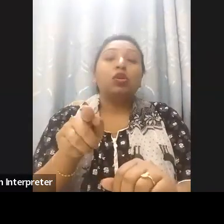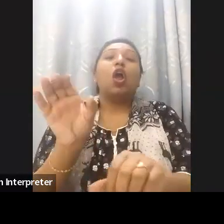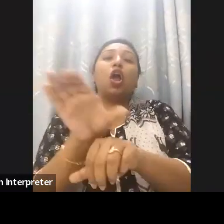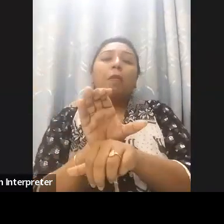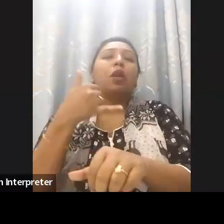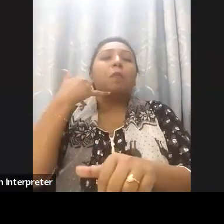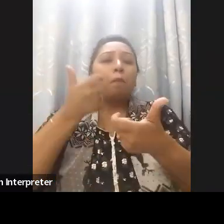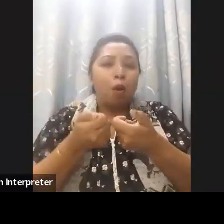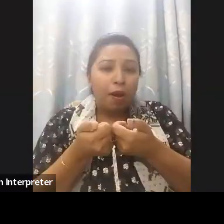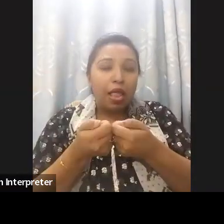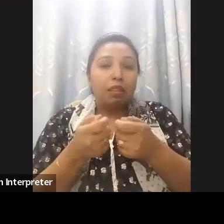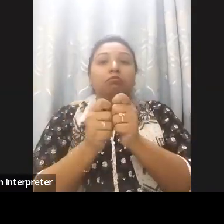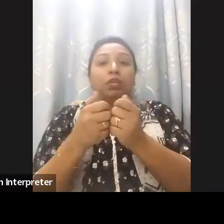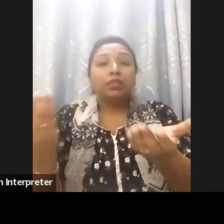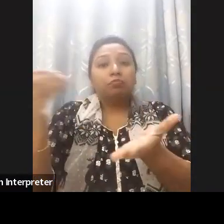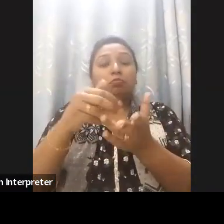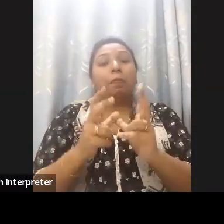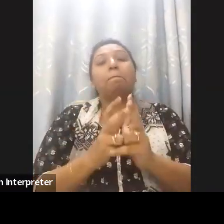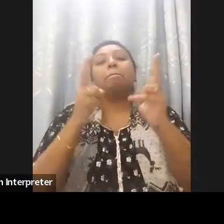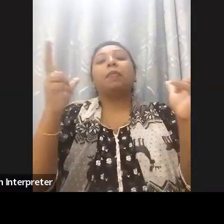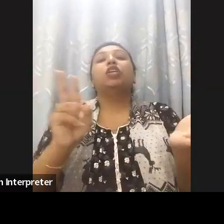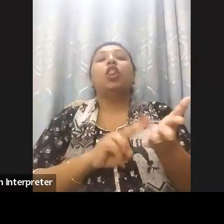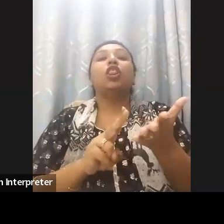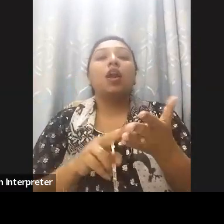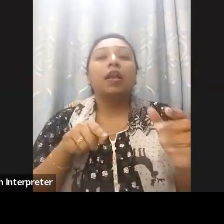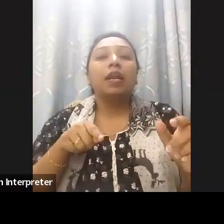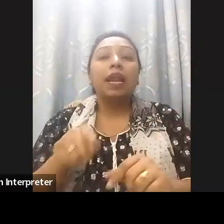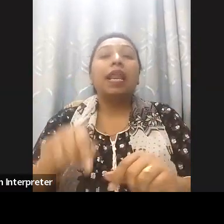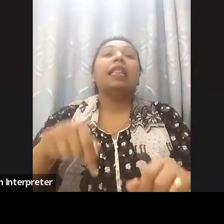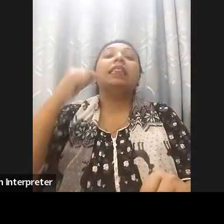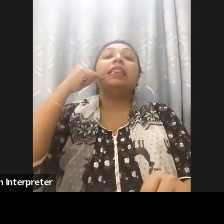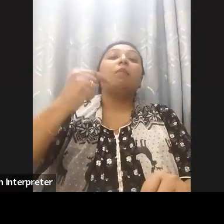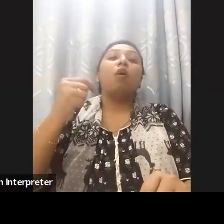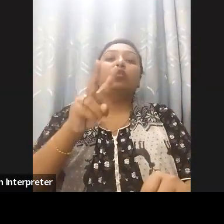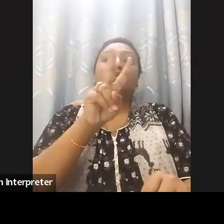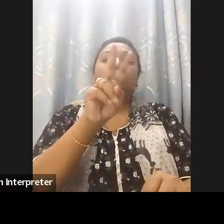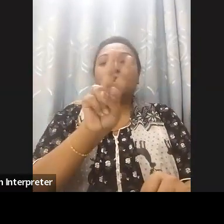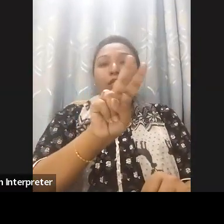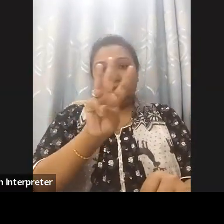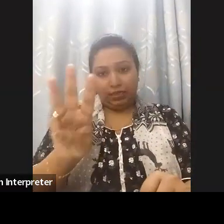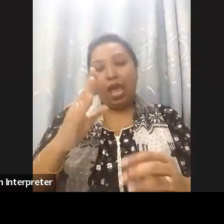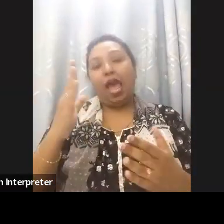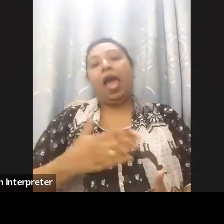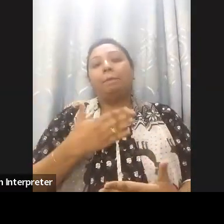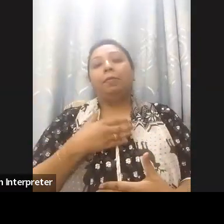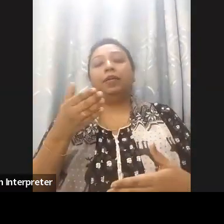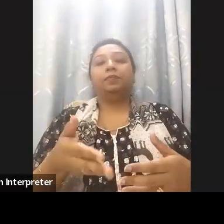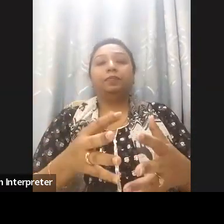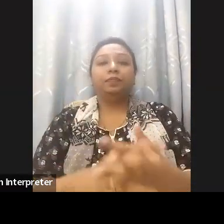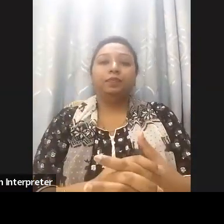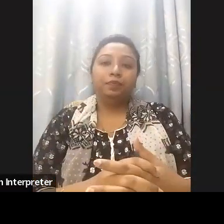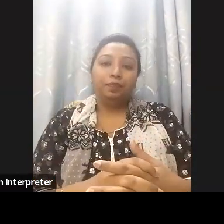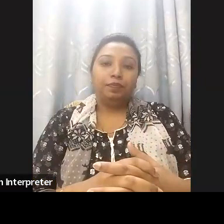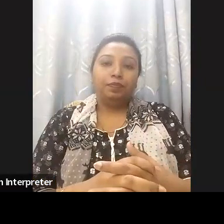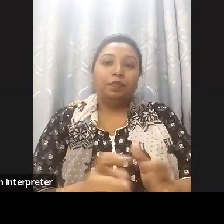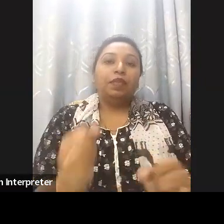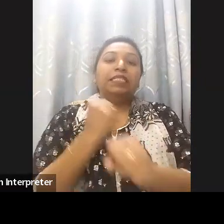Accessibility Awareness day 2023. G3ict as a global leader in promoting